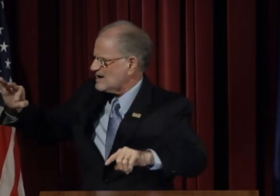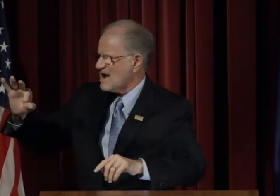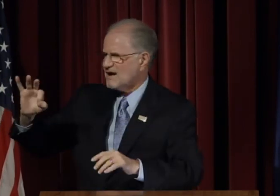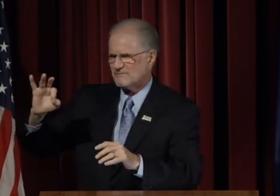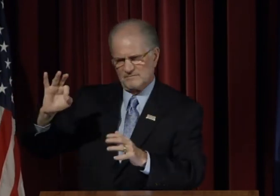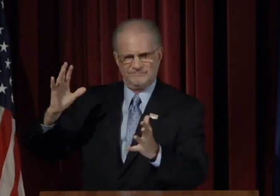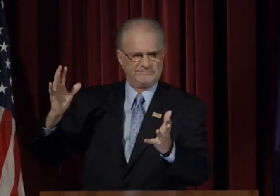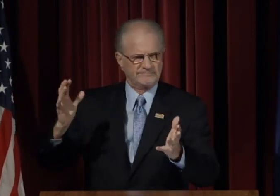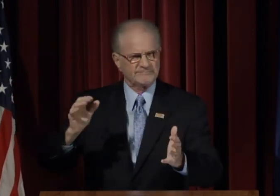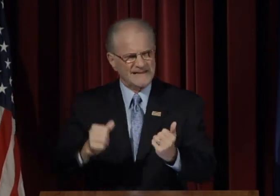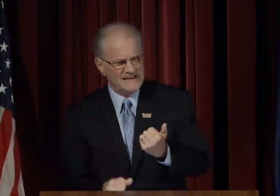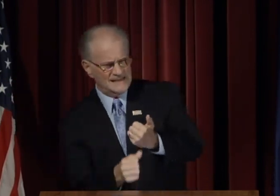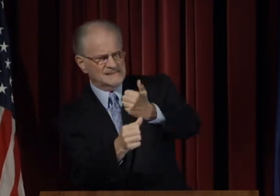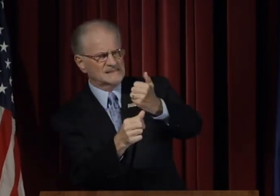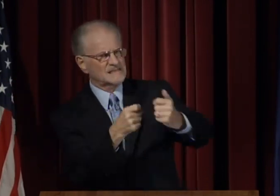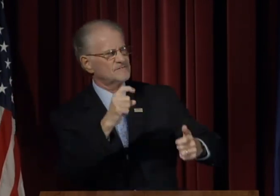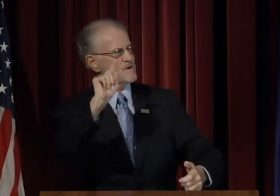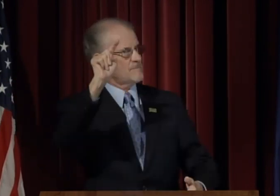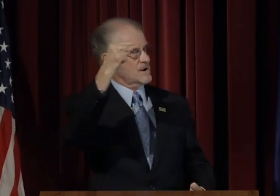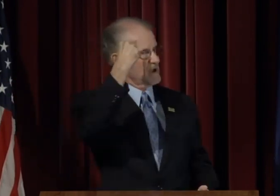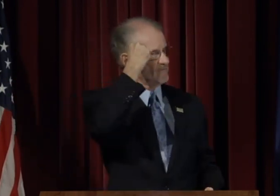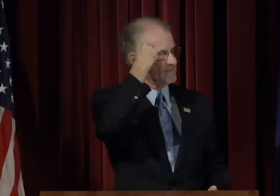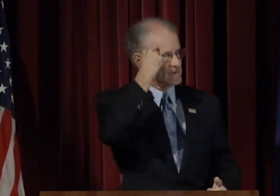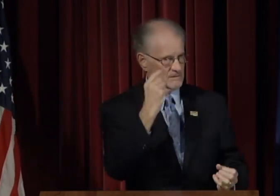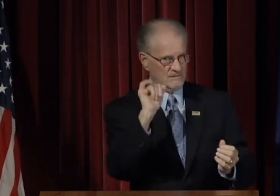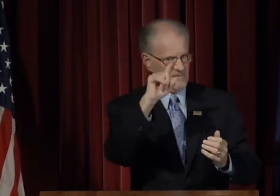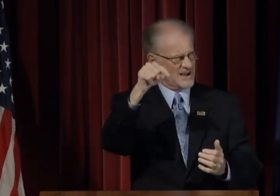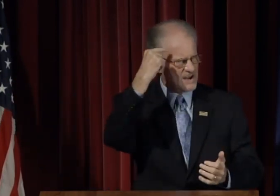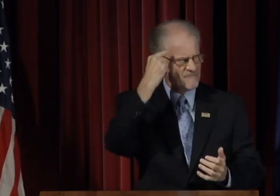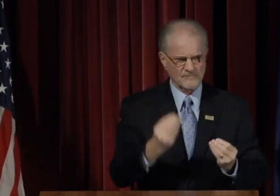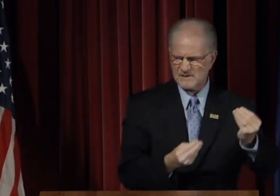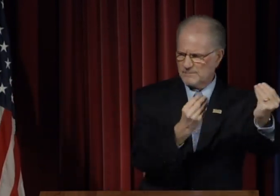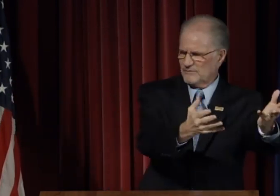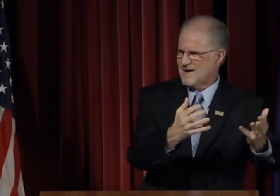from the assistance that government provides.